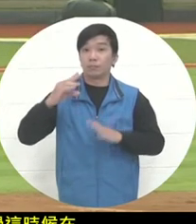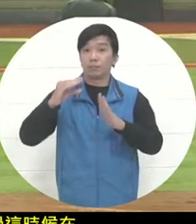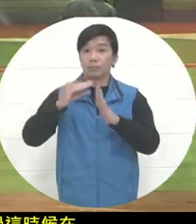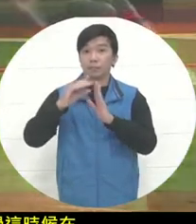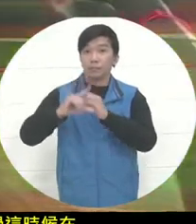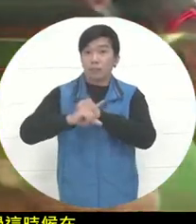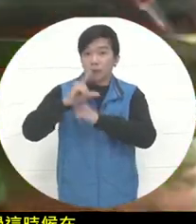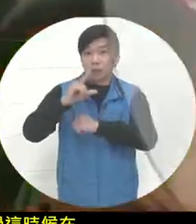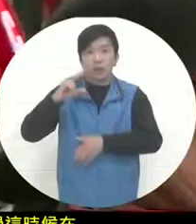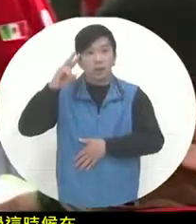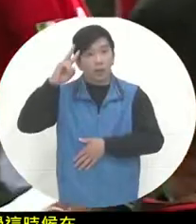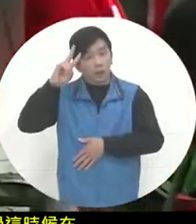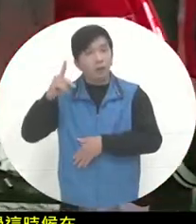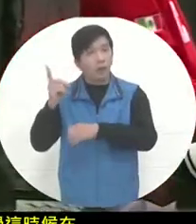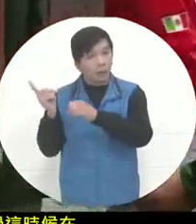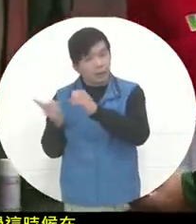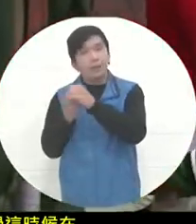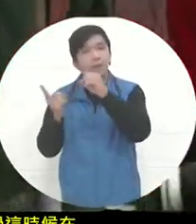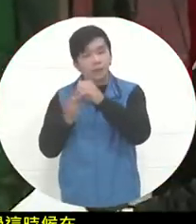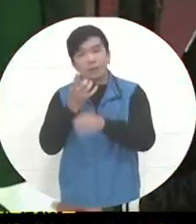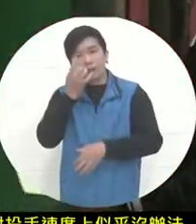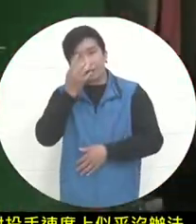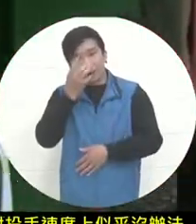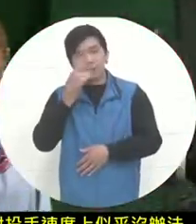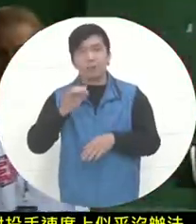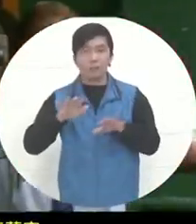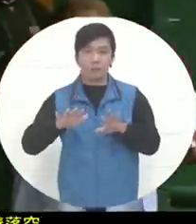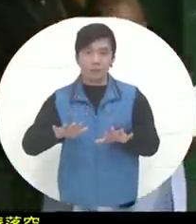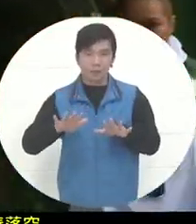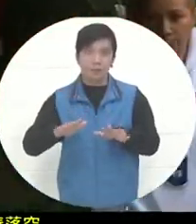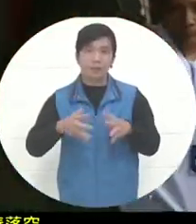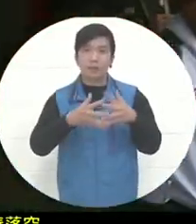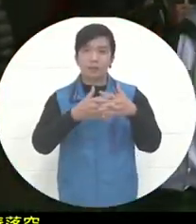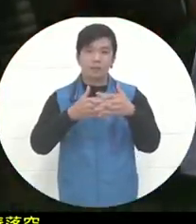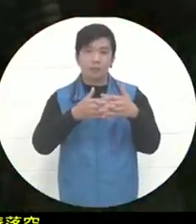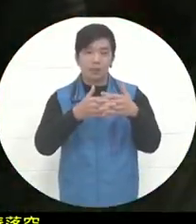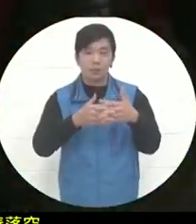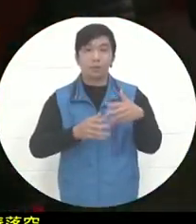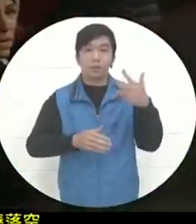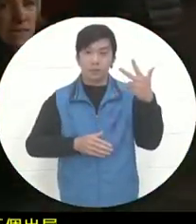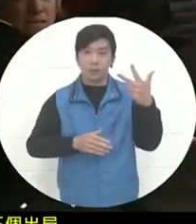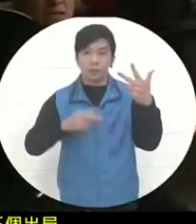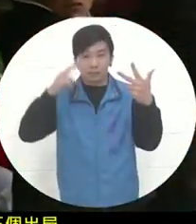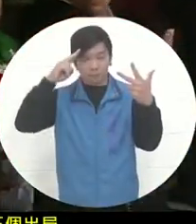was still taken down by Anderson, the pitcher of the American team, so for the time being, the American team still maintains a 7:0 lead.